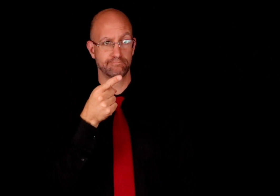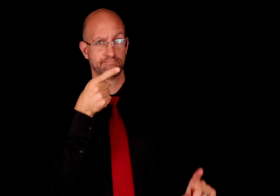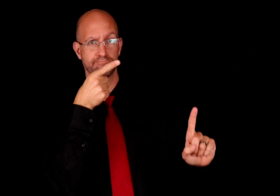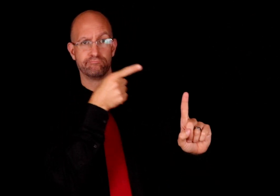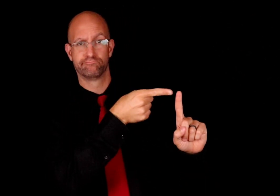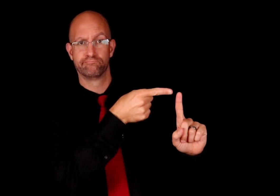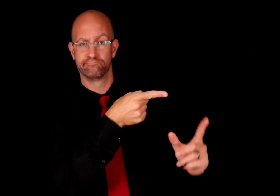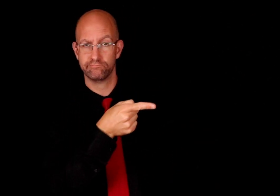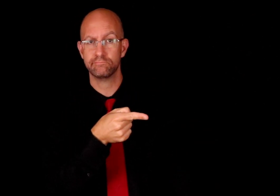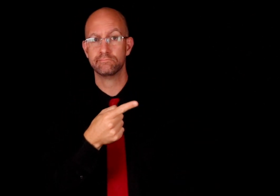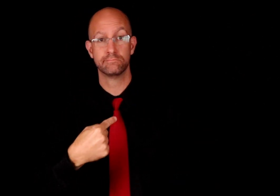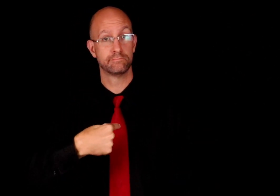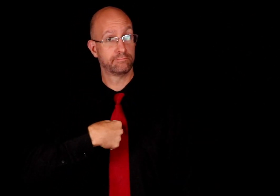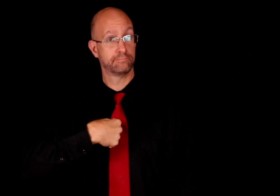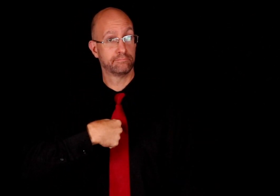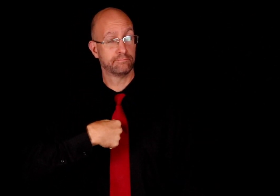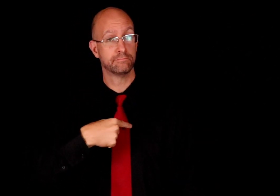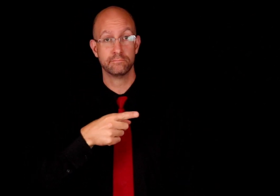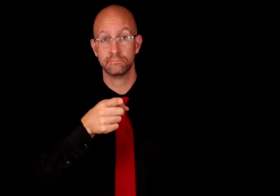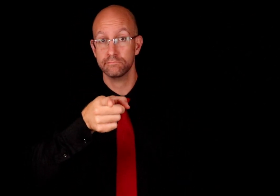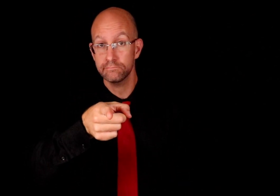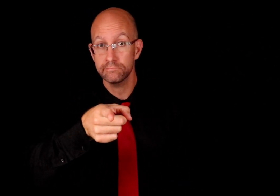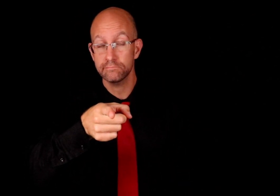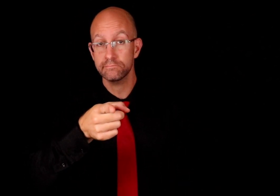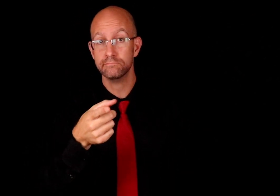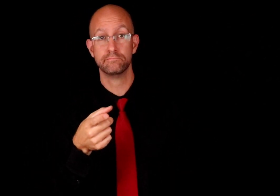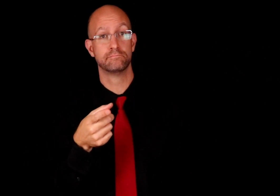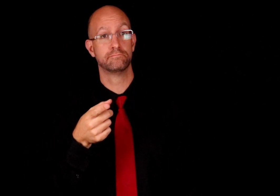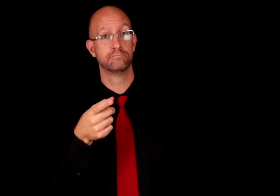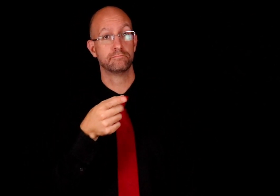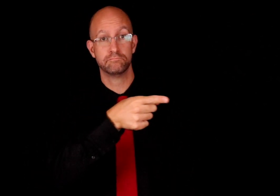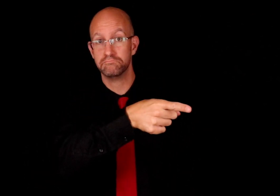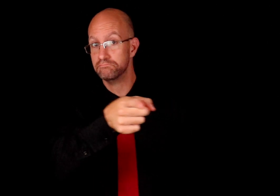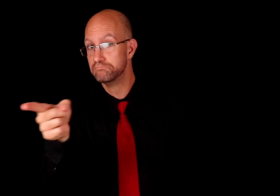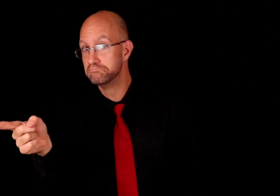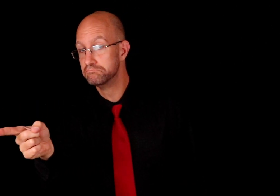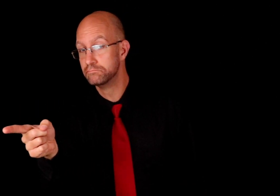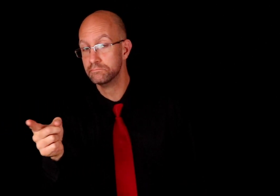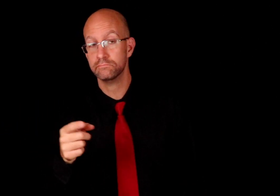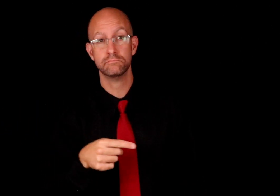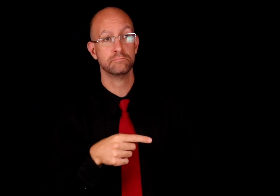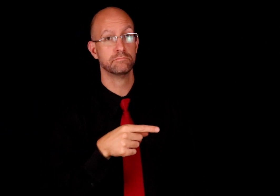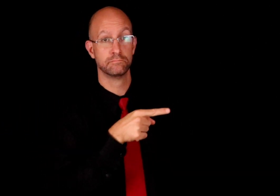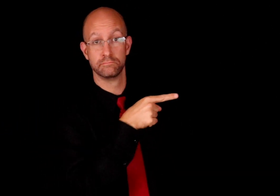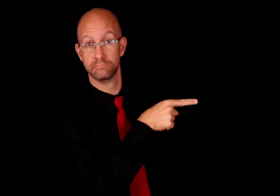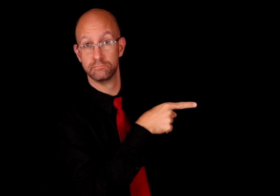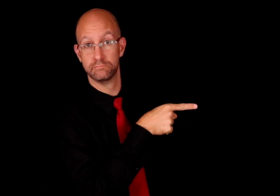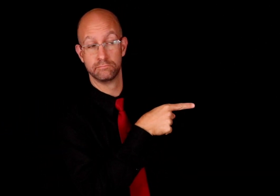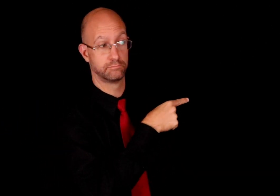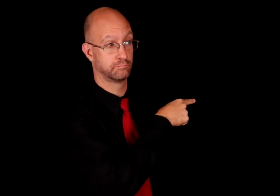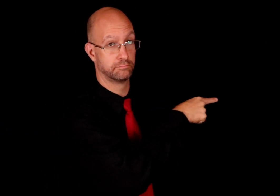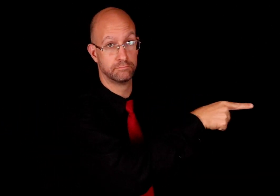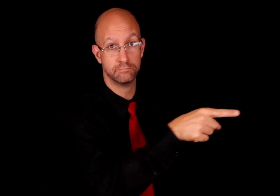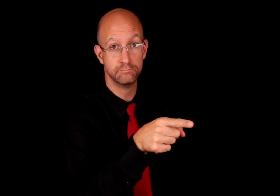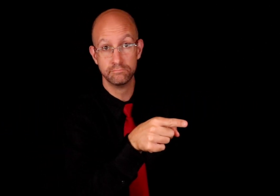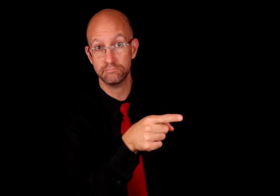To point to that person. I/ME, YOU, YOU(PLURAL), HE/SHE, THEY